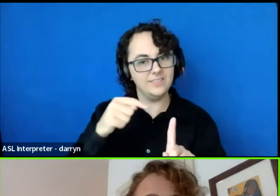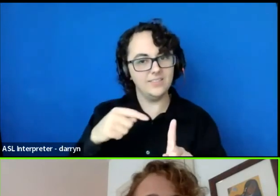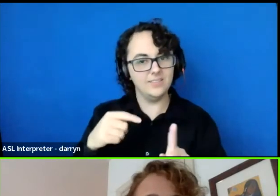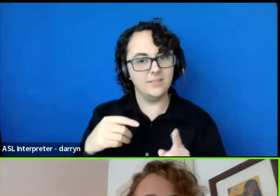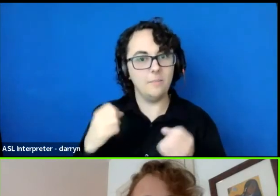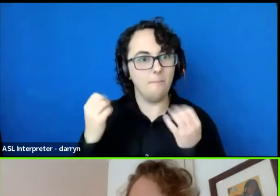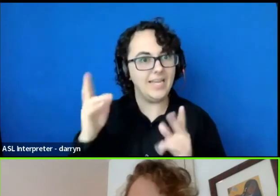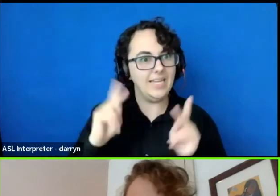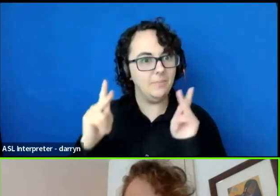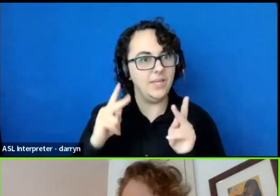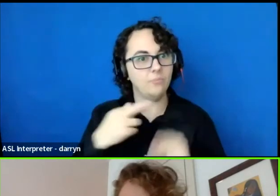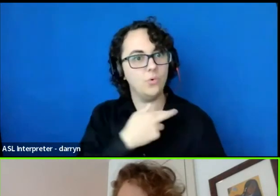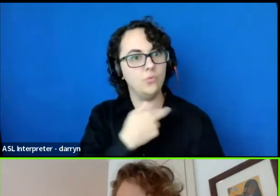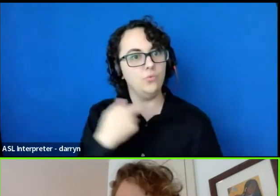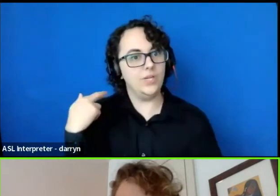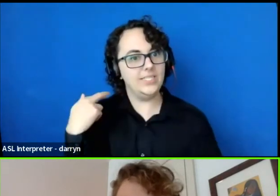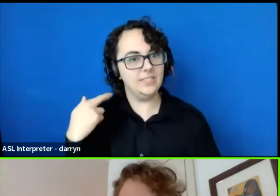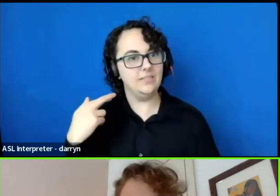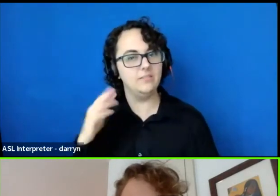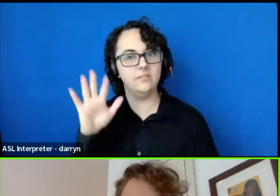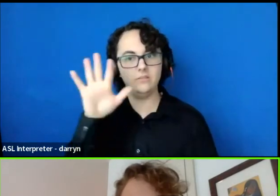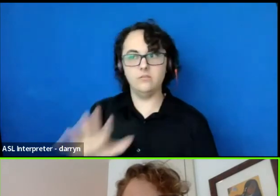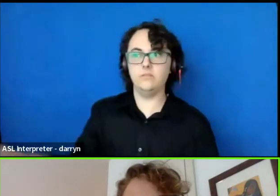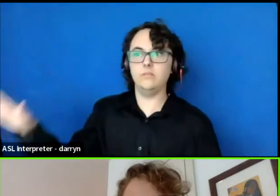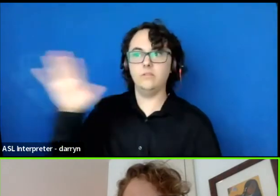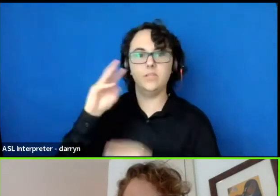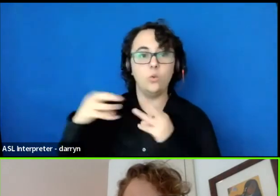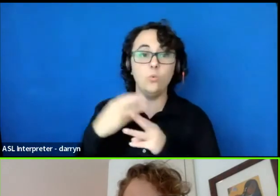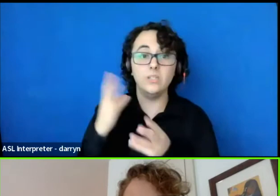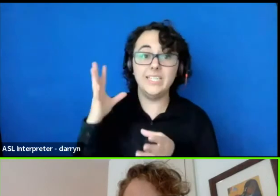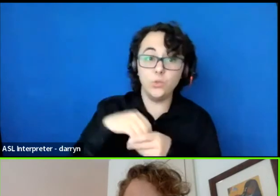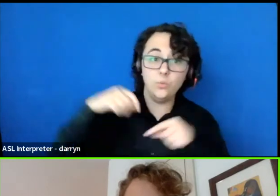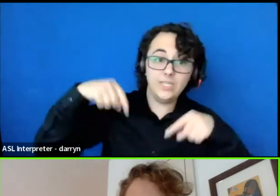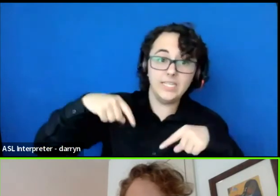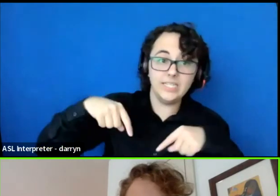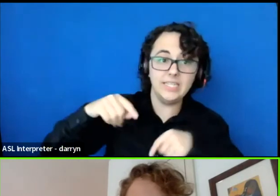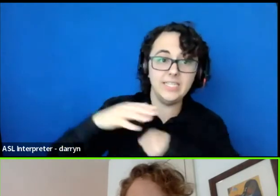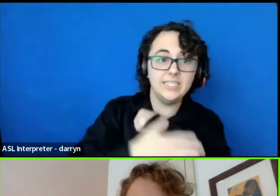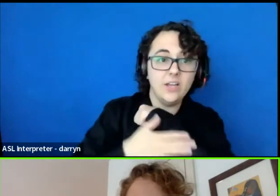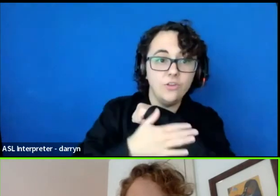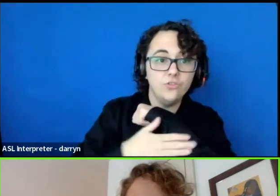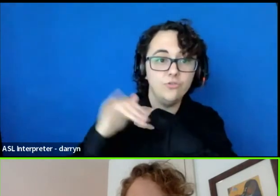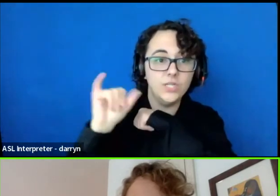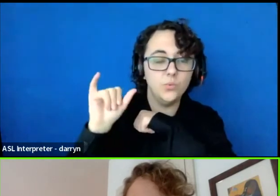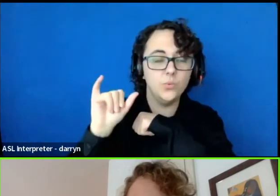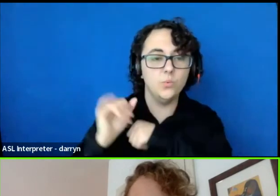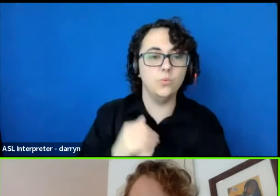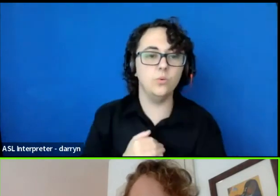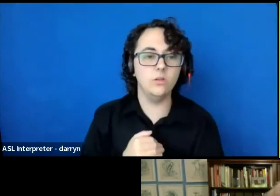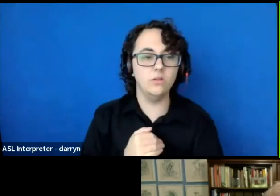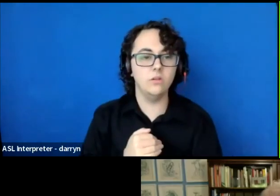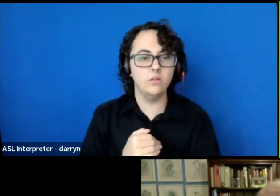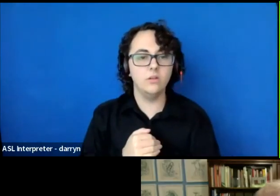in the world, including many people in our country. And we've heard about some of those.